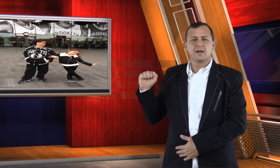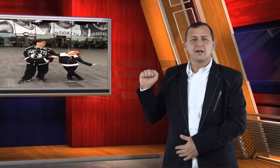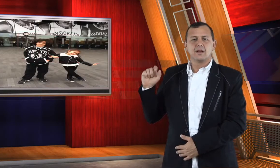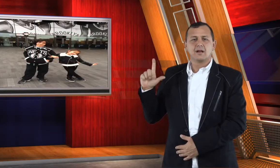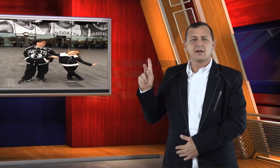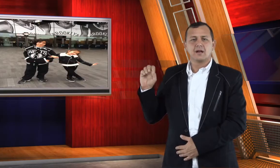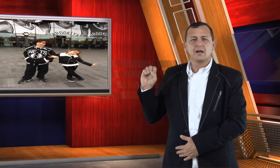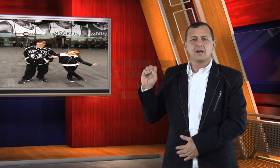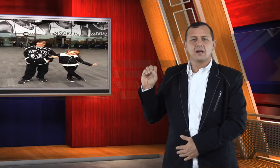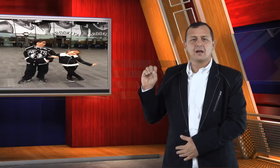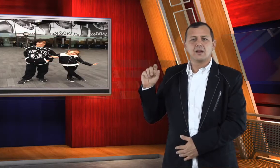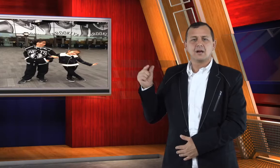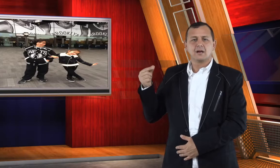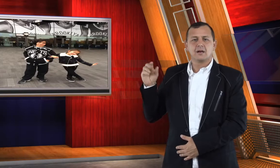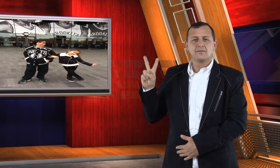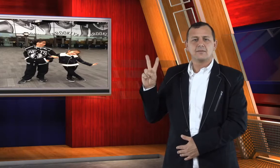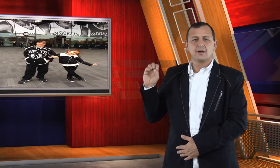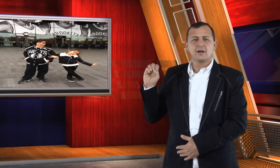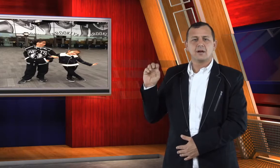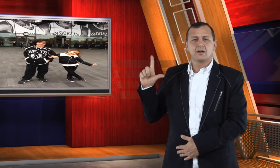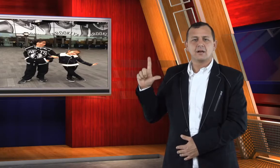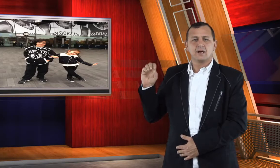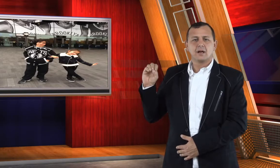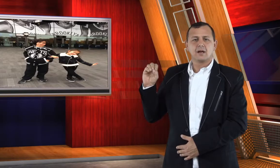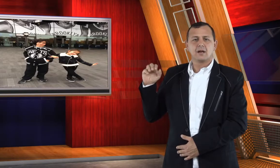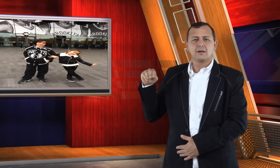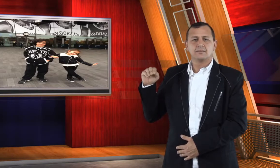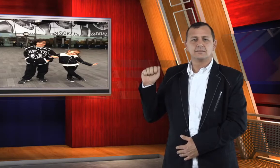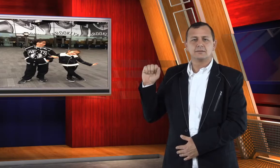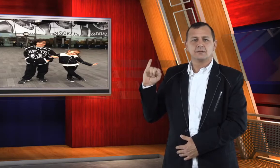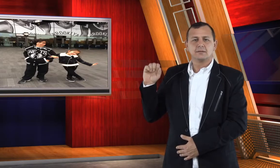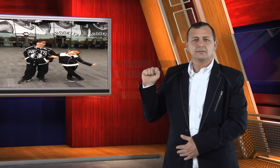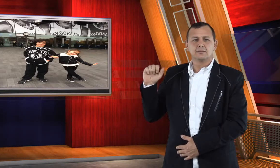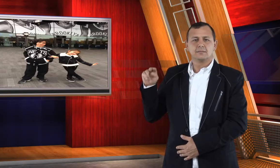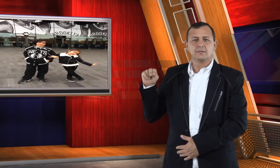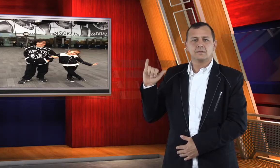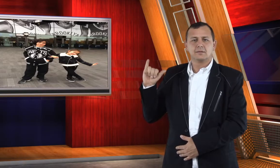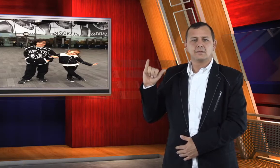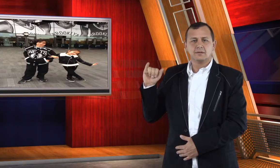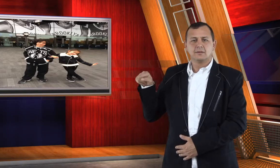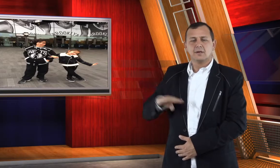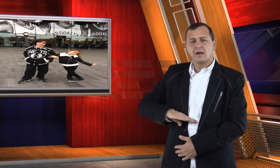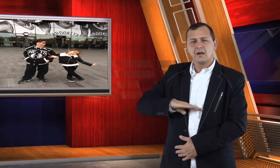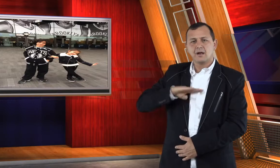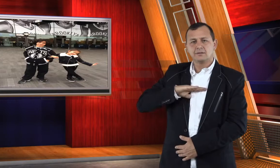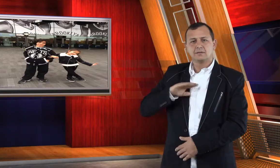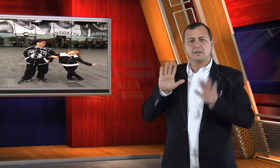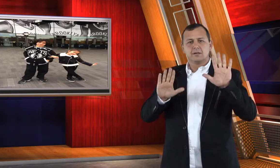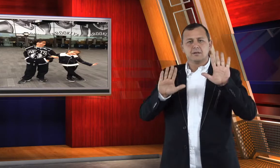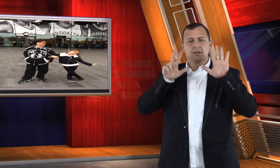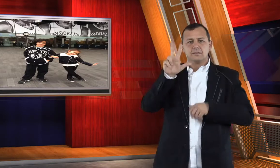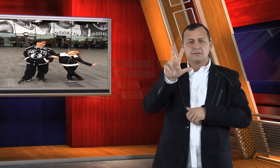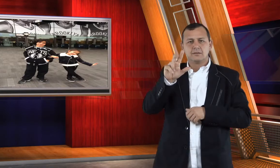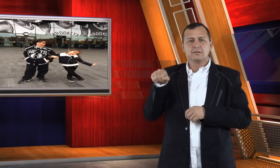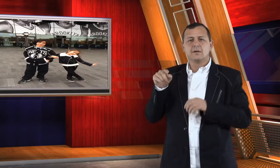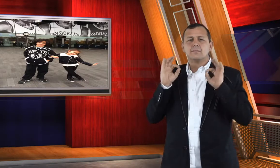Vako Gvelesiani is a thirteen year old deaf